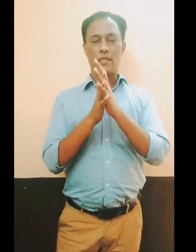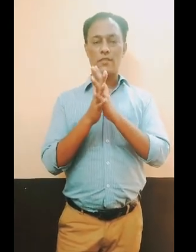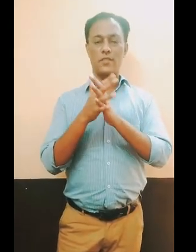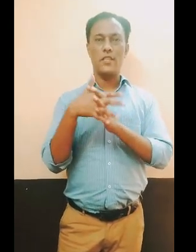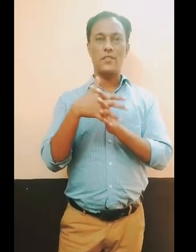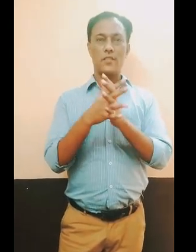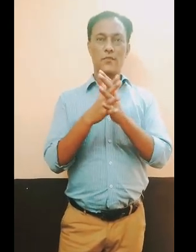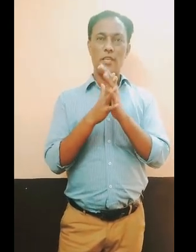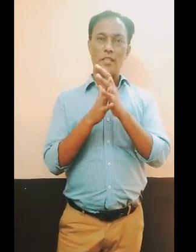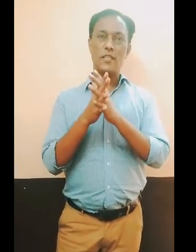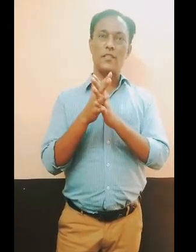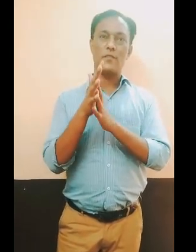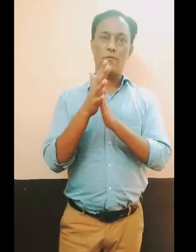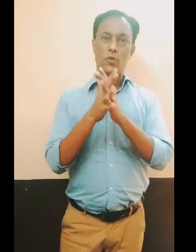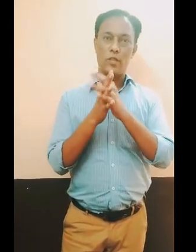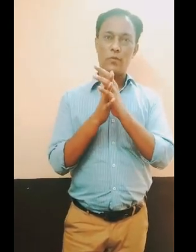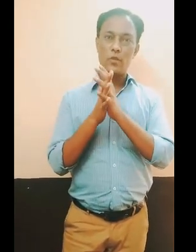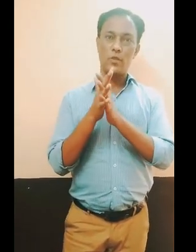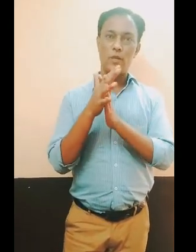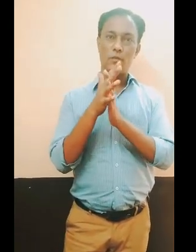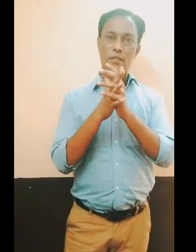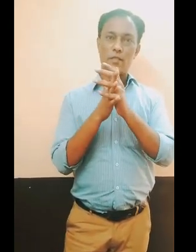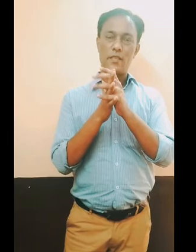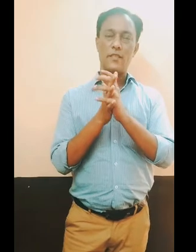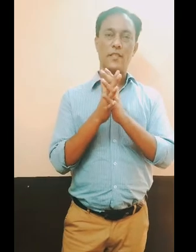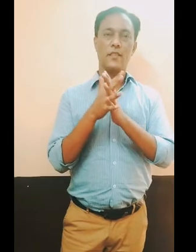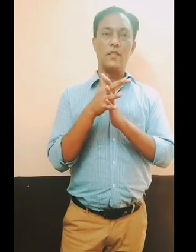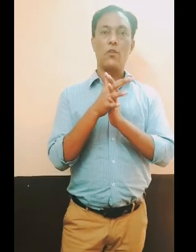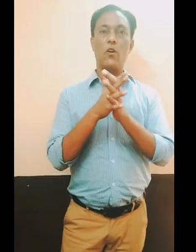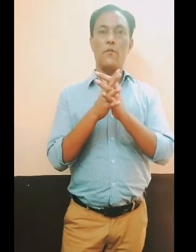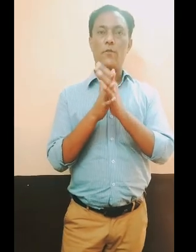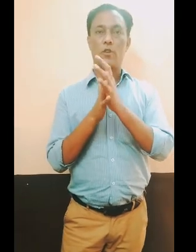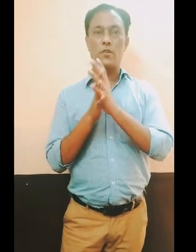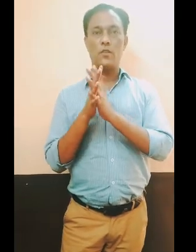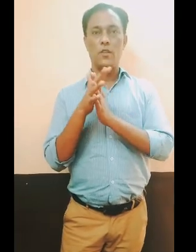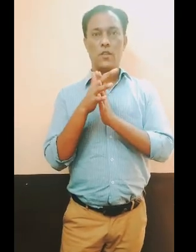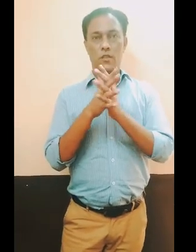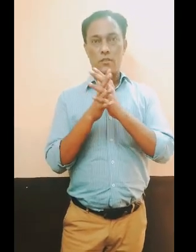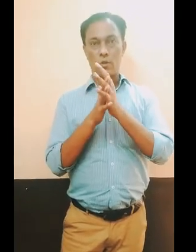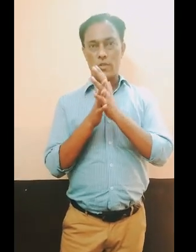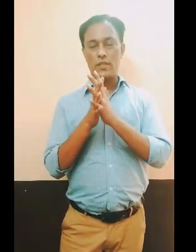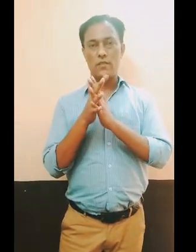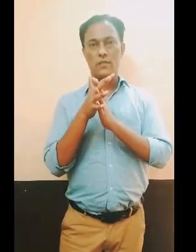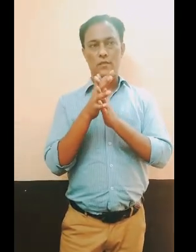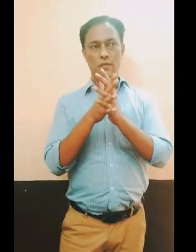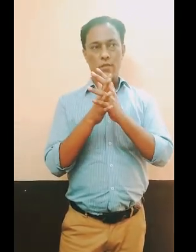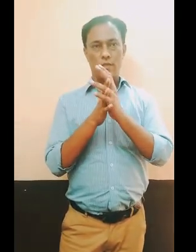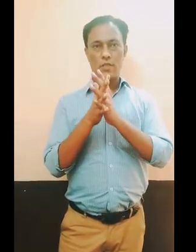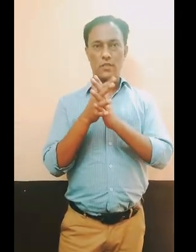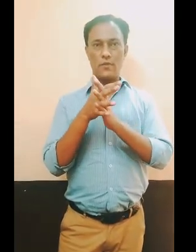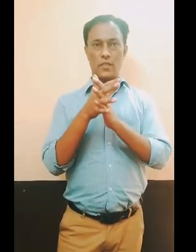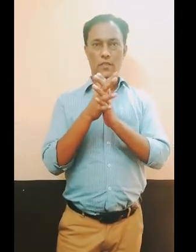one exercise is very nice for immunity power increasing or for Corona this one